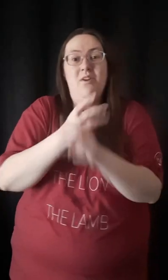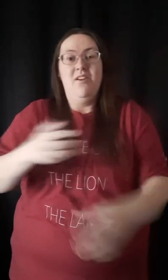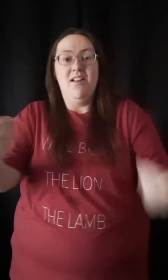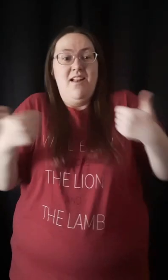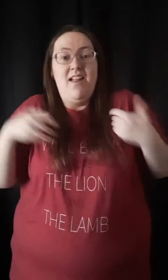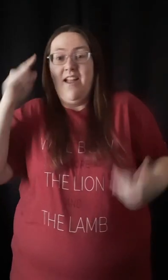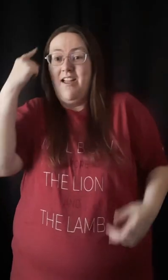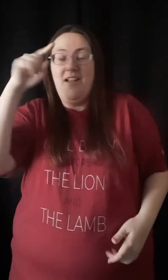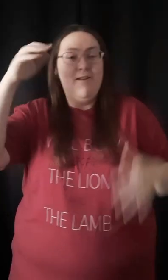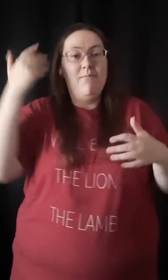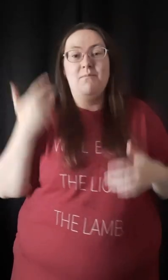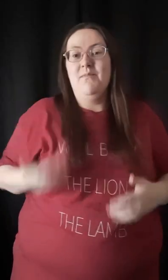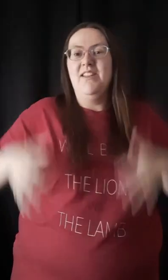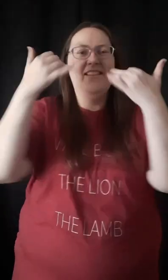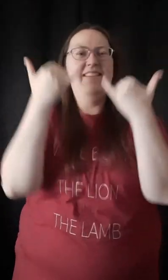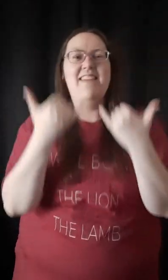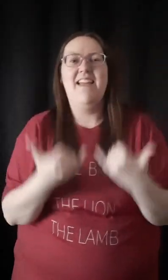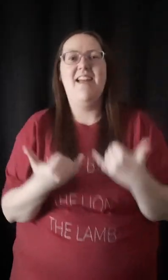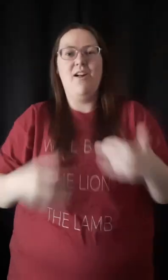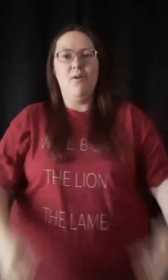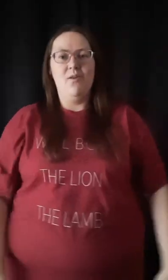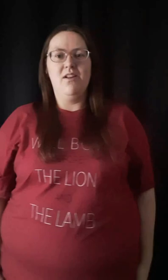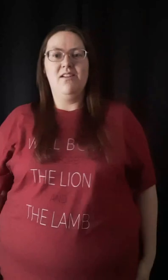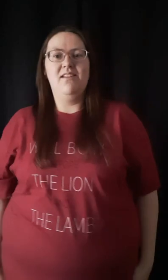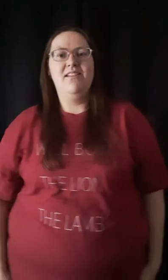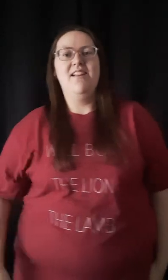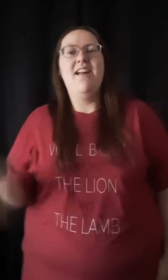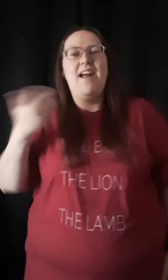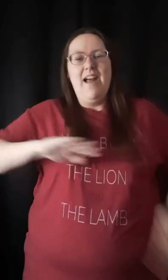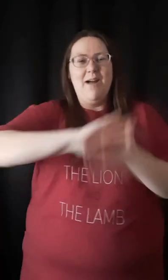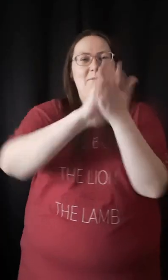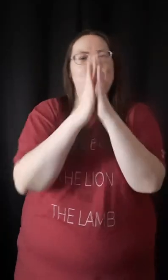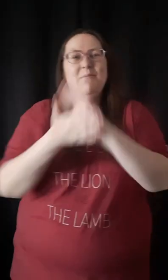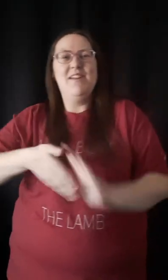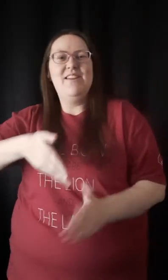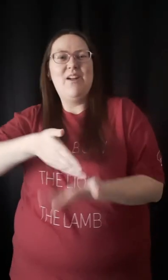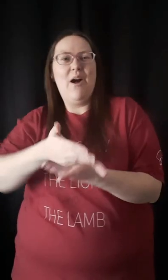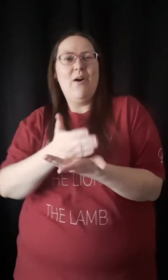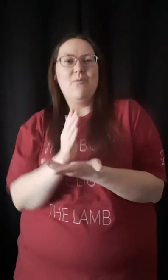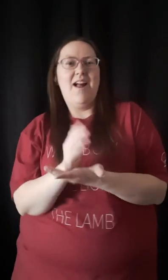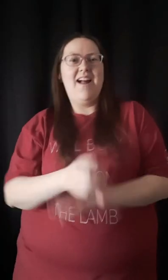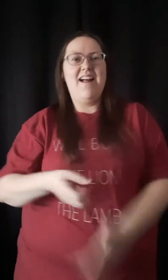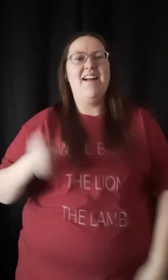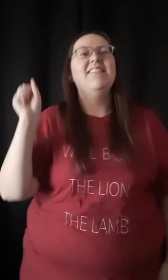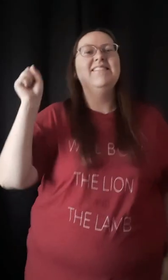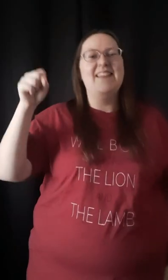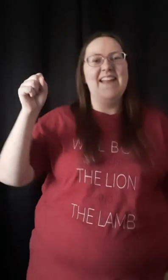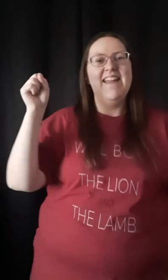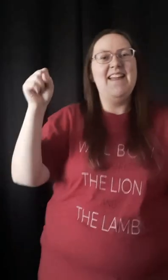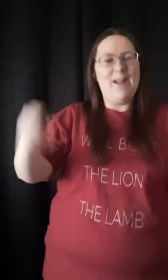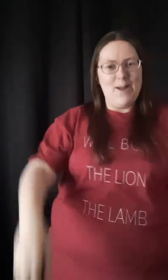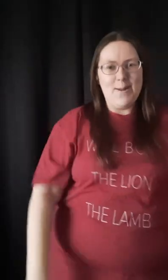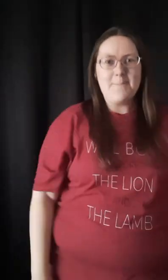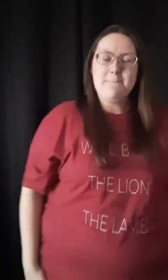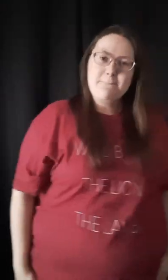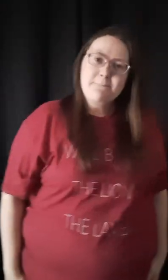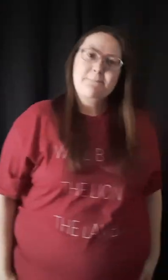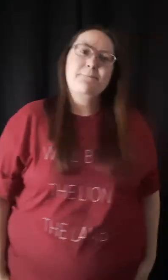What the world throws at me now I'm gonna be all right, yeah